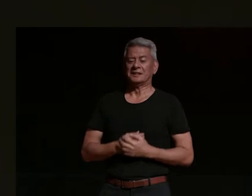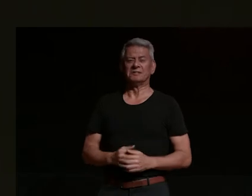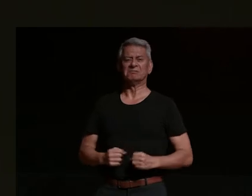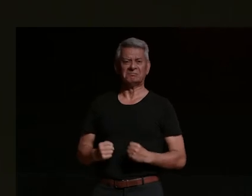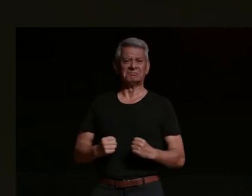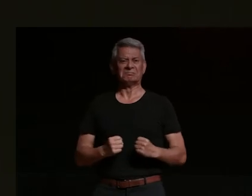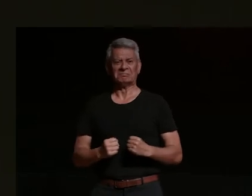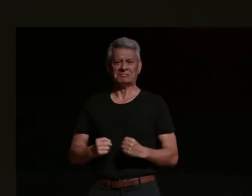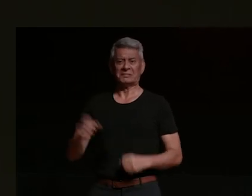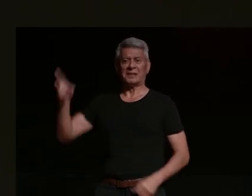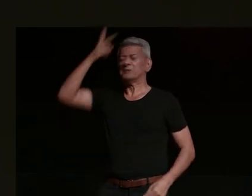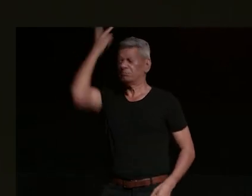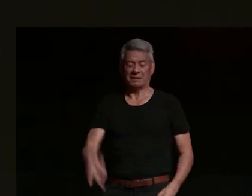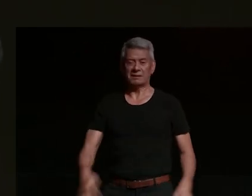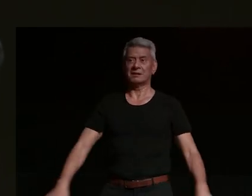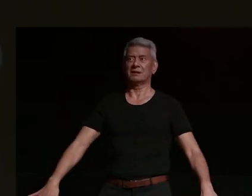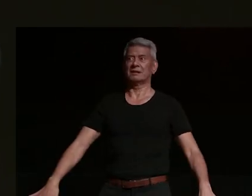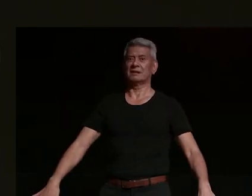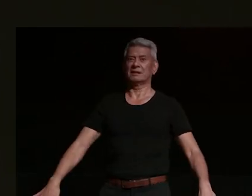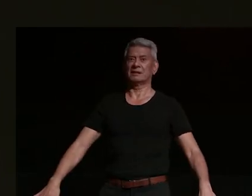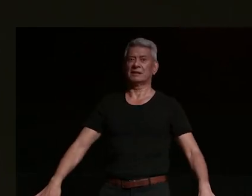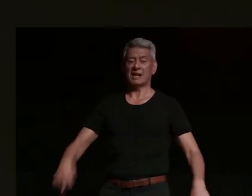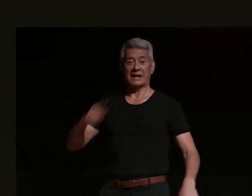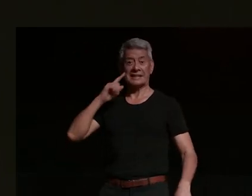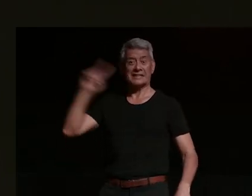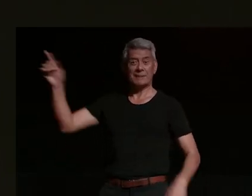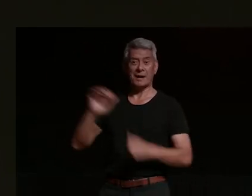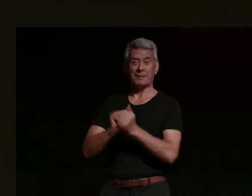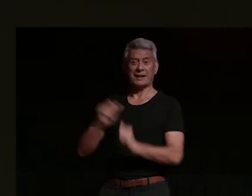and i laid there and thought [ __ ] i can see my mate running up to me he's laughing